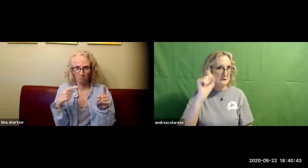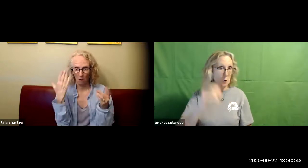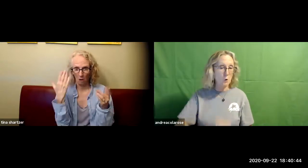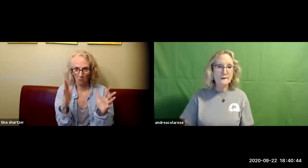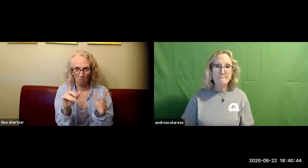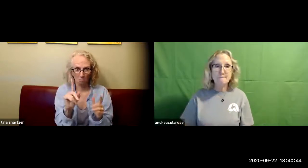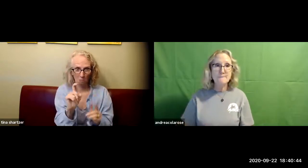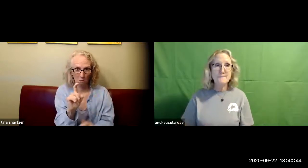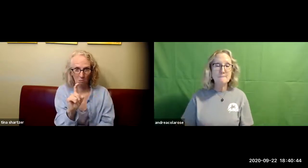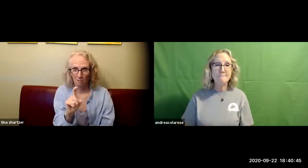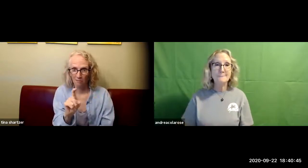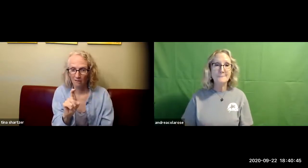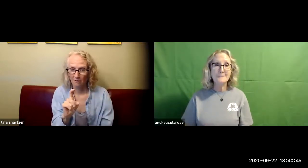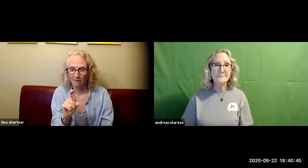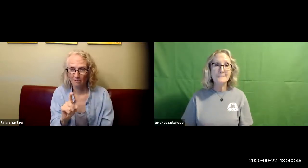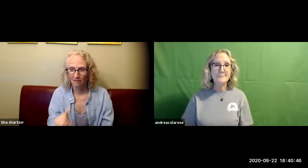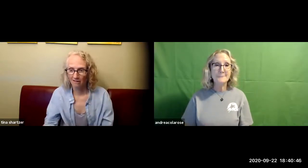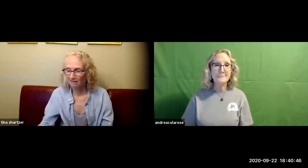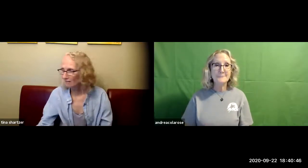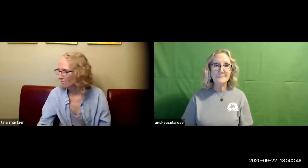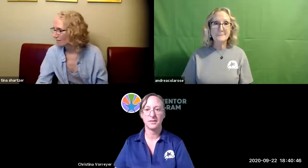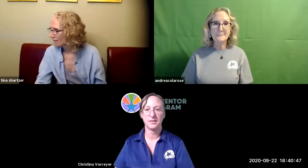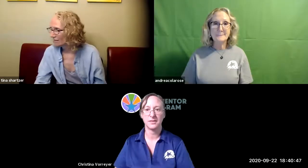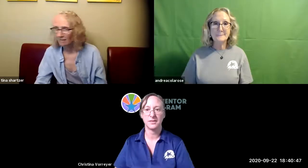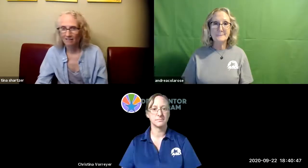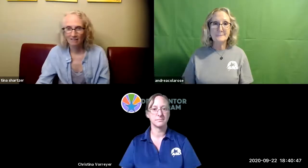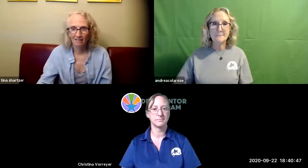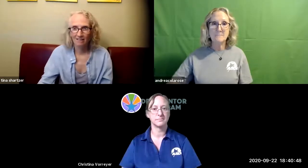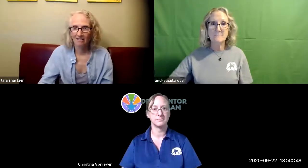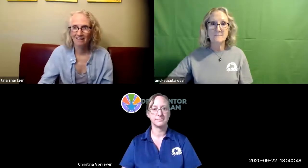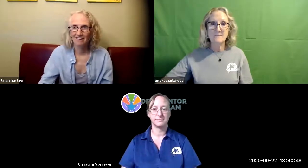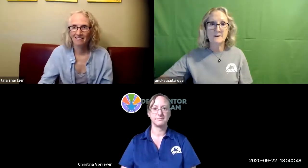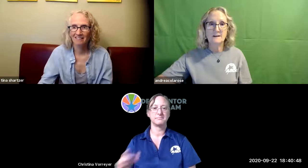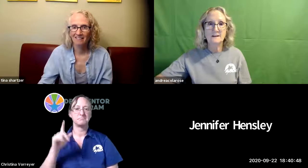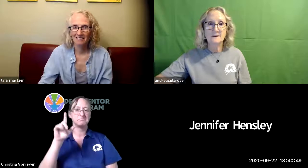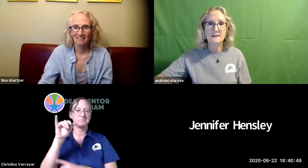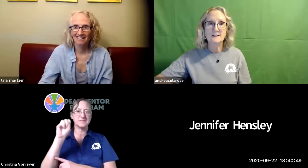for the q a part oh i think so maybe all five of us